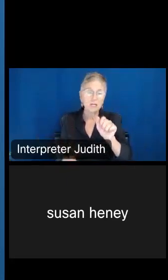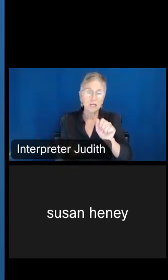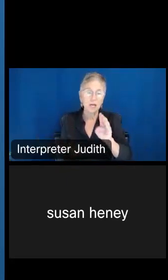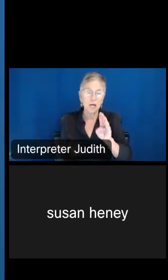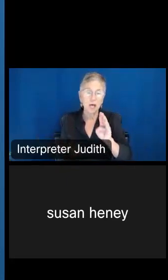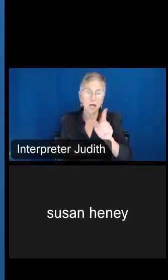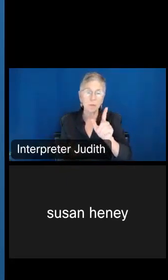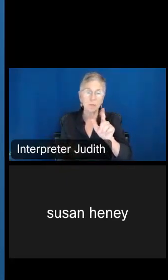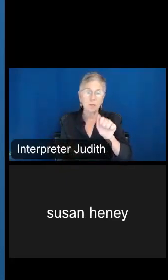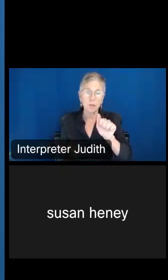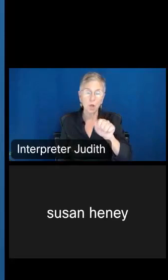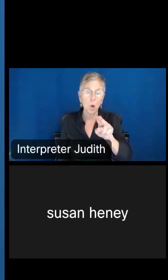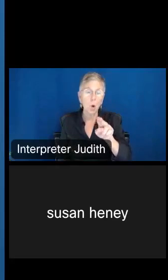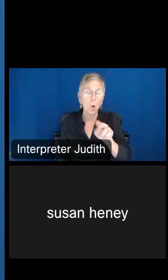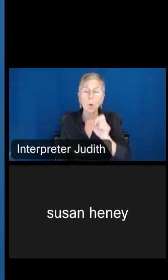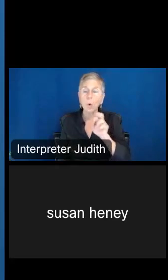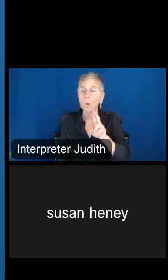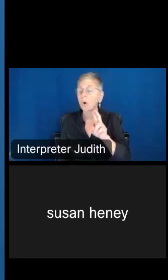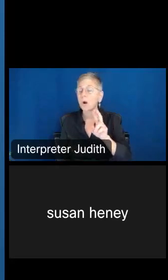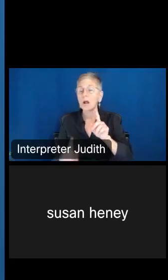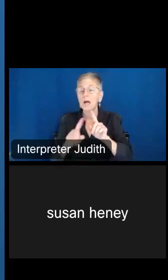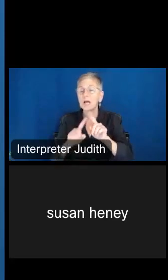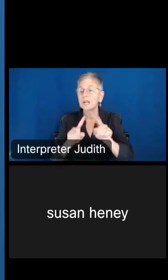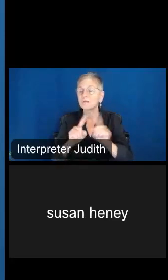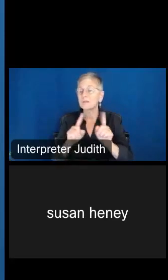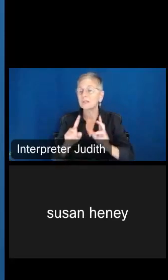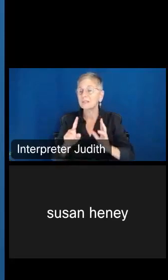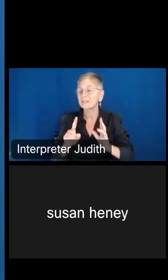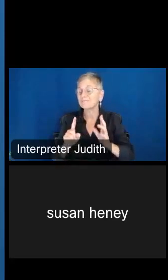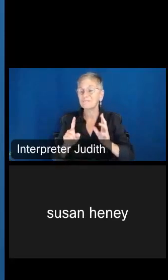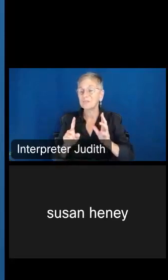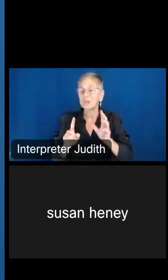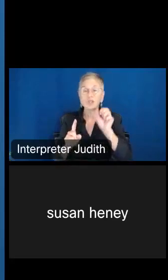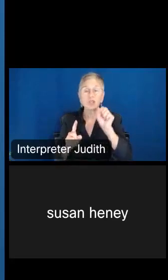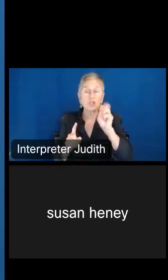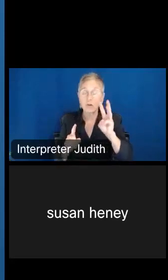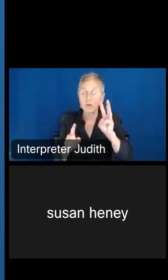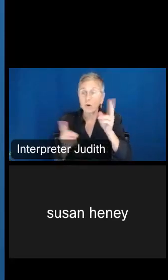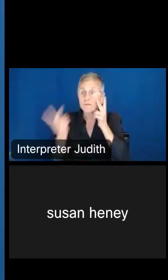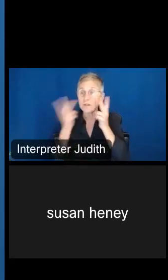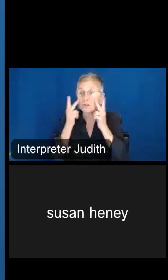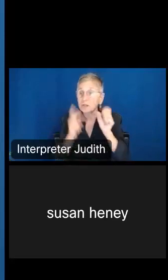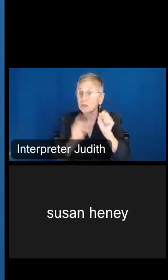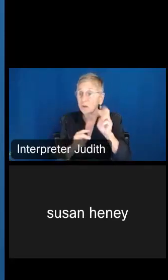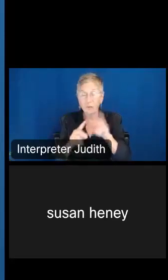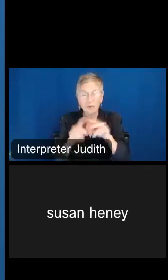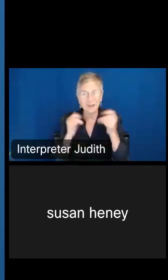statistical software visualization software, but unfortunately, at this point, we are not